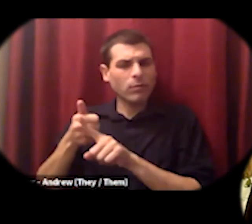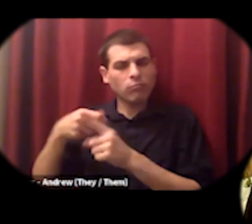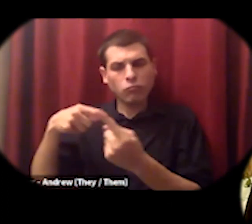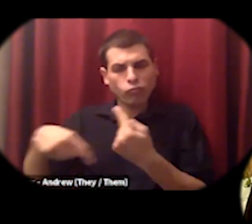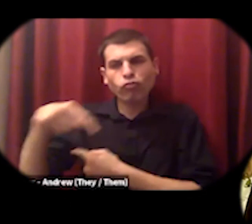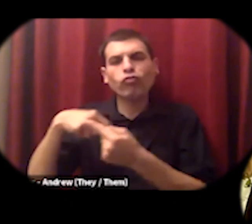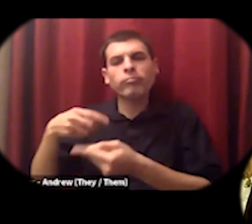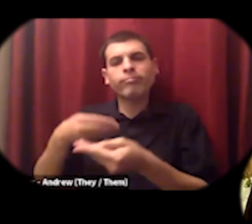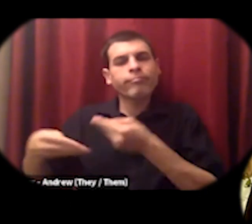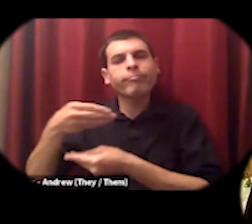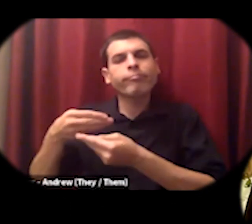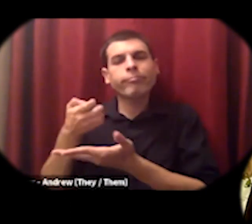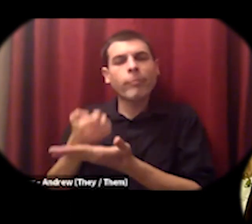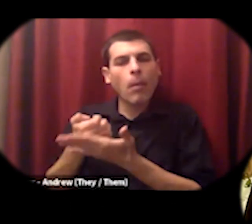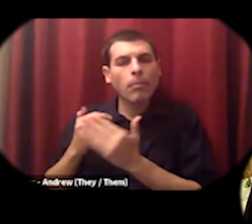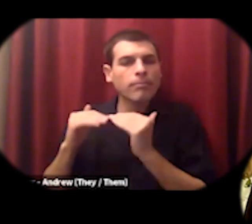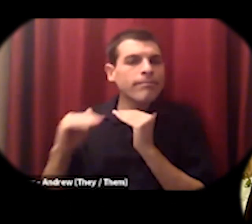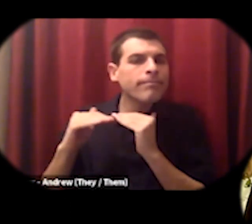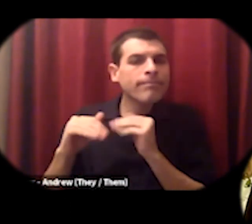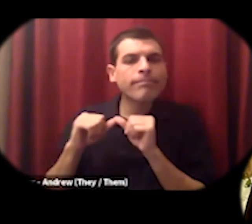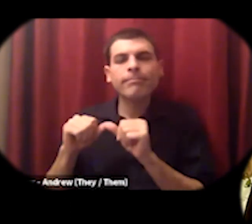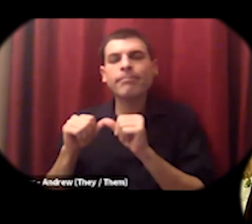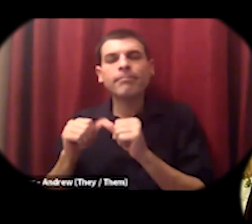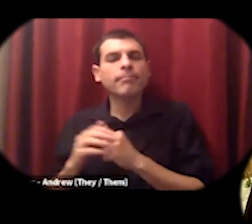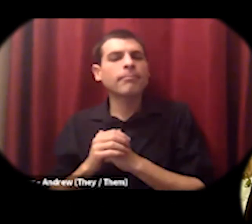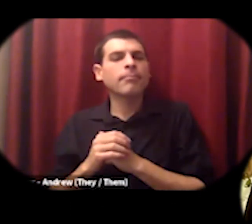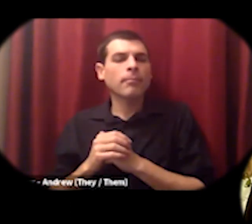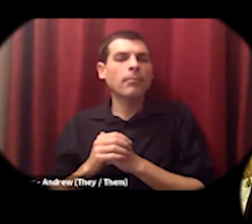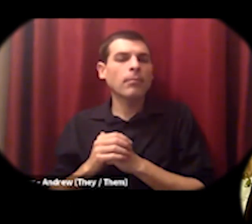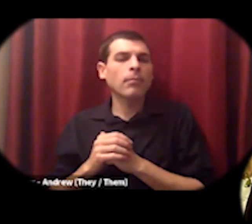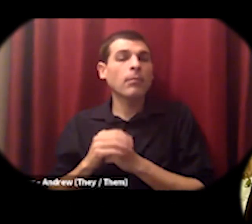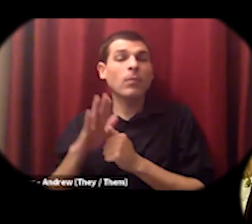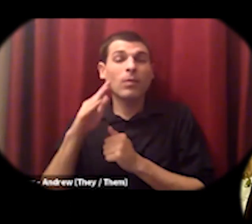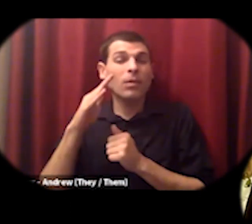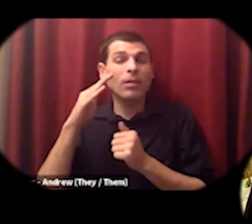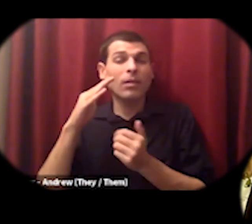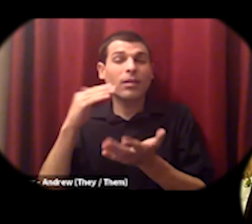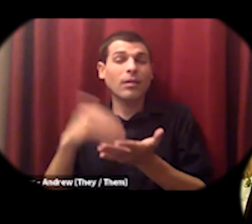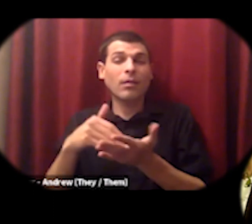you know so many of these things are about economic power and sovereignty which